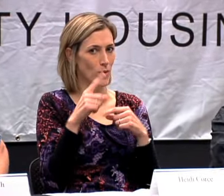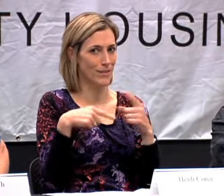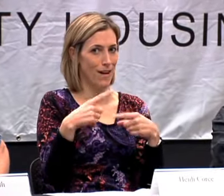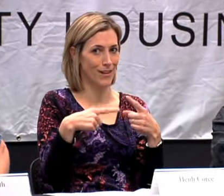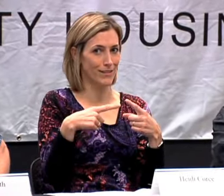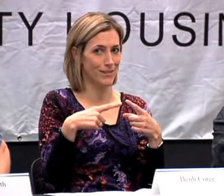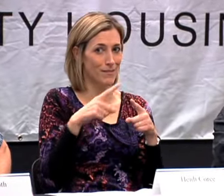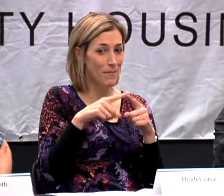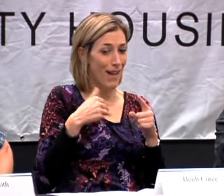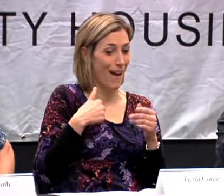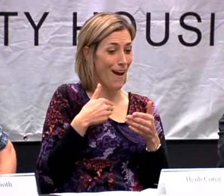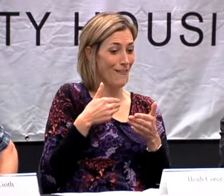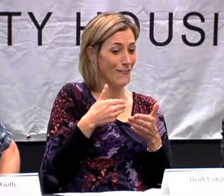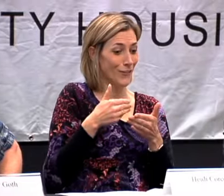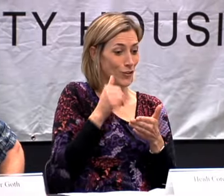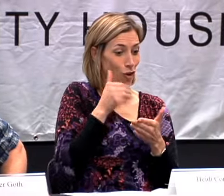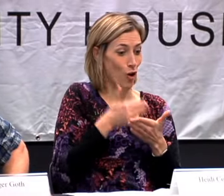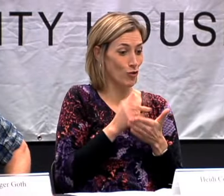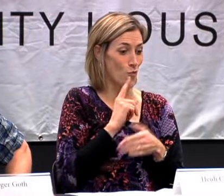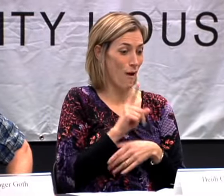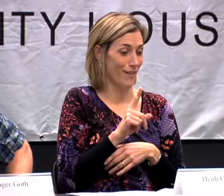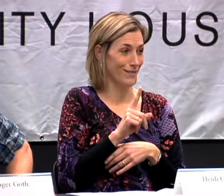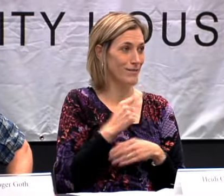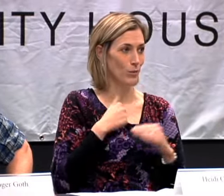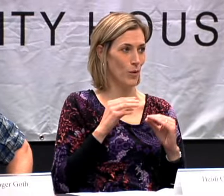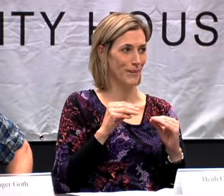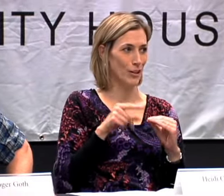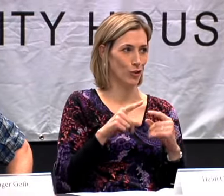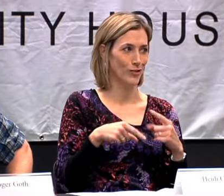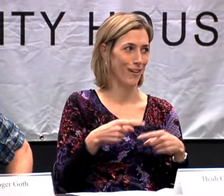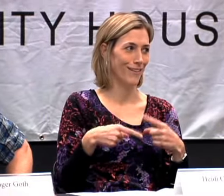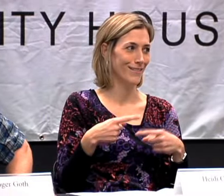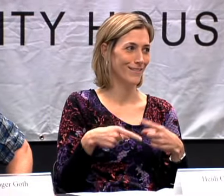MY FAMILY'S ALL HEARING NO ONE SIGNS. BUT I HAVE A DAUGHTER WHO IS ONE AND